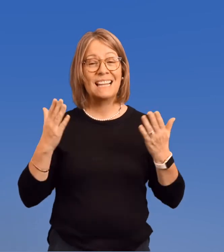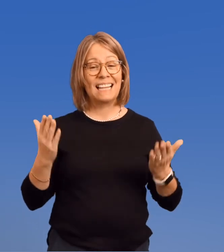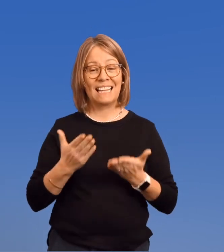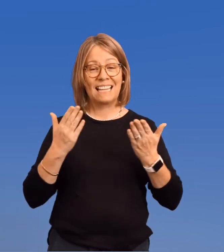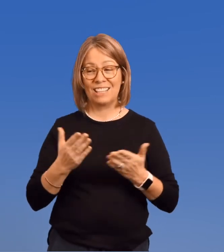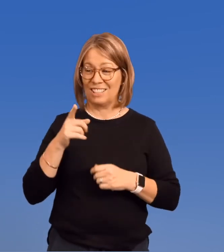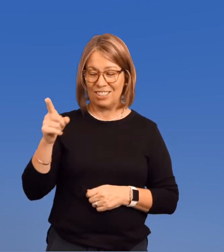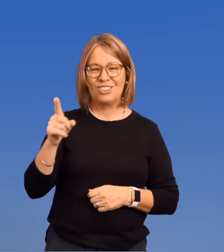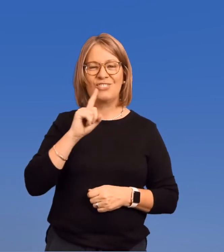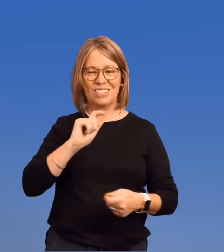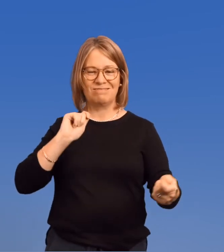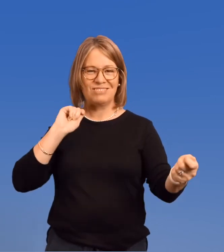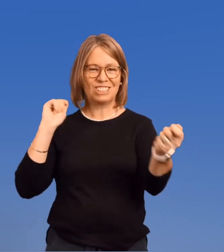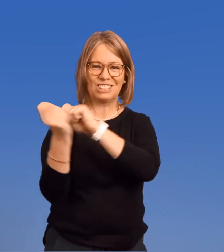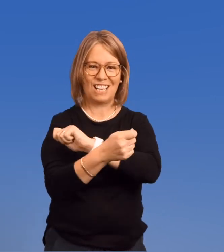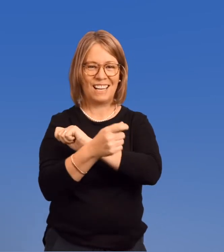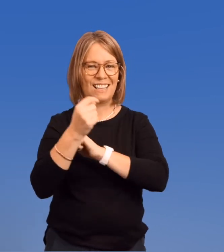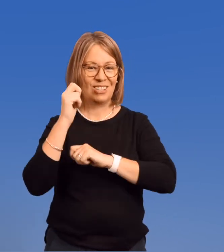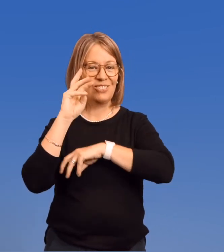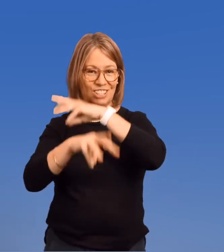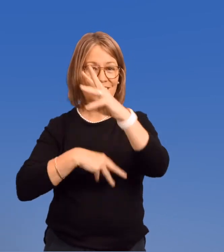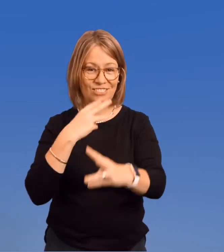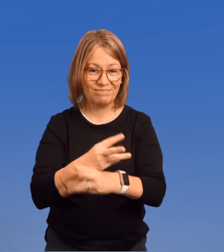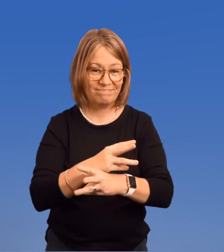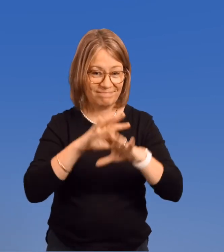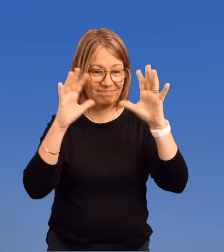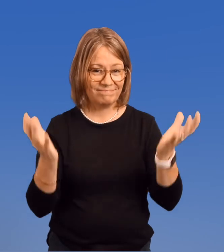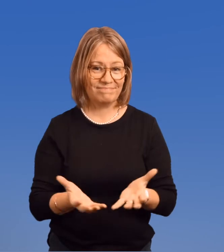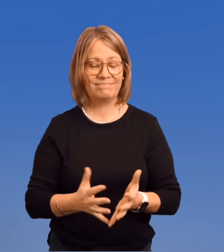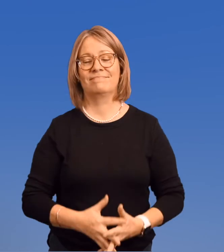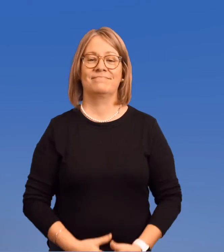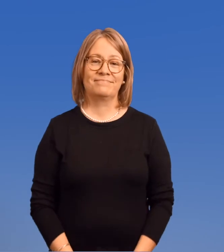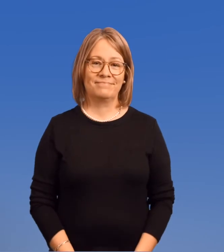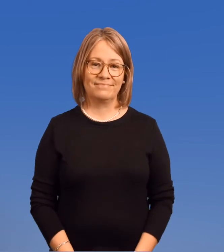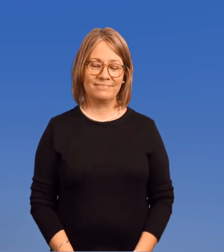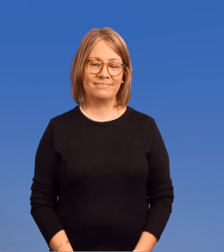Here she was changing the world.